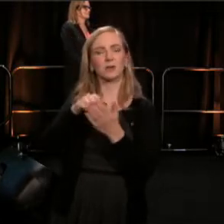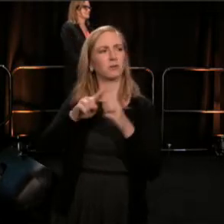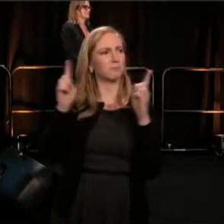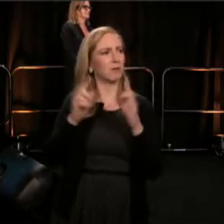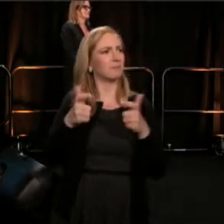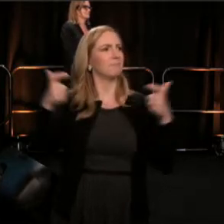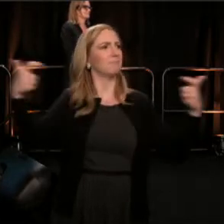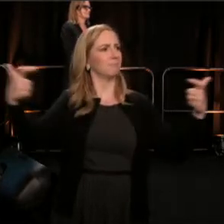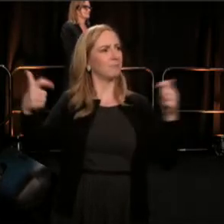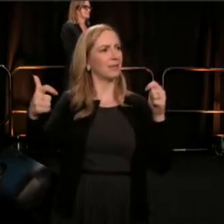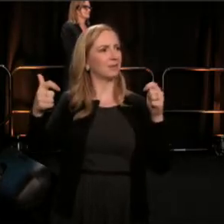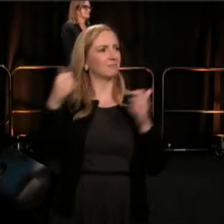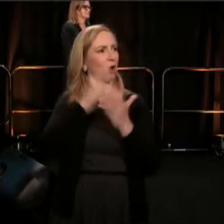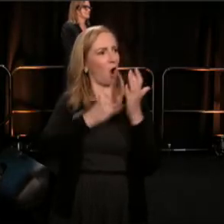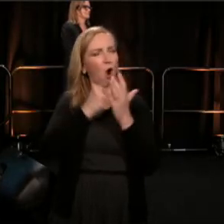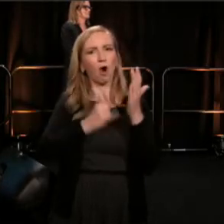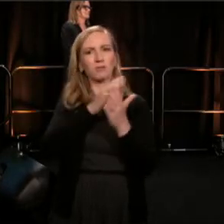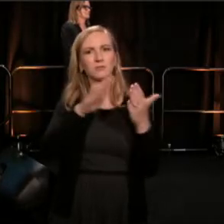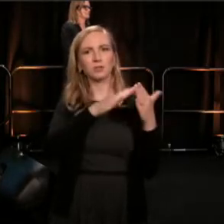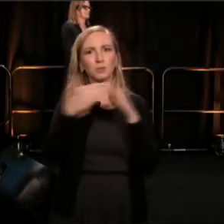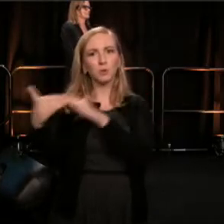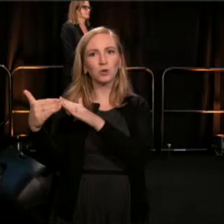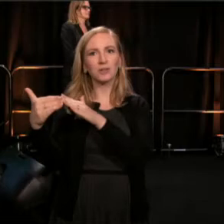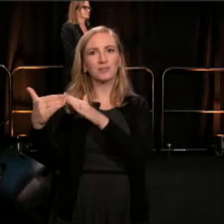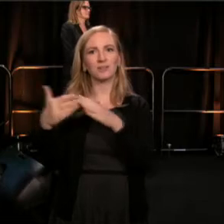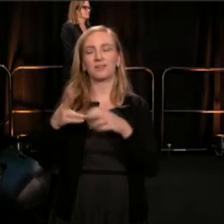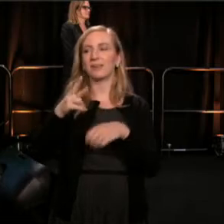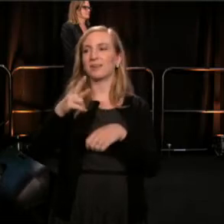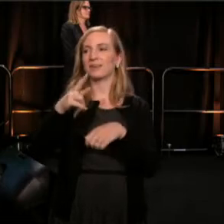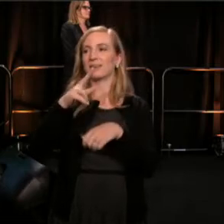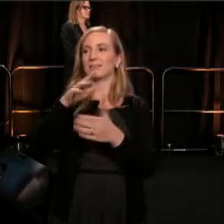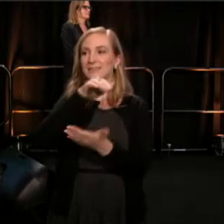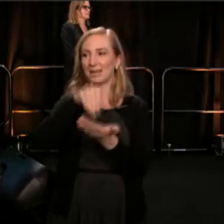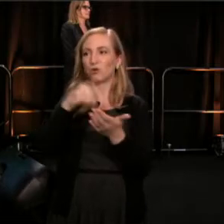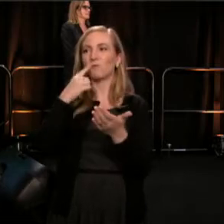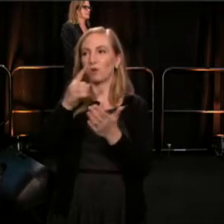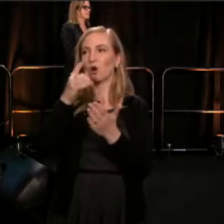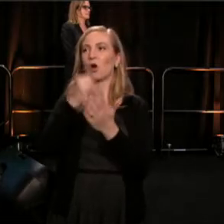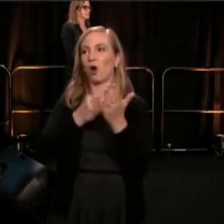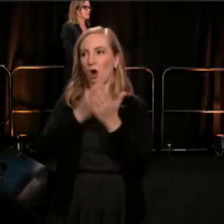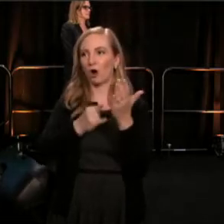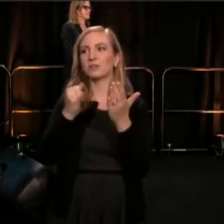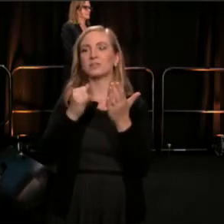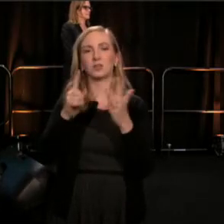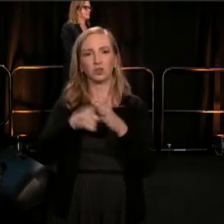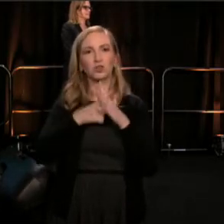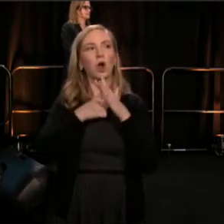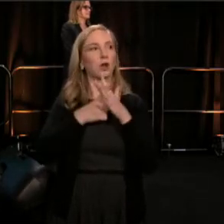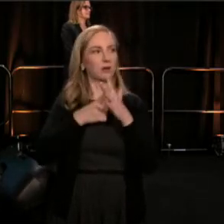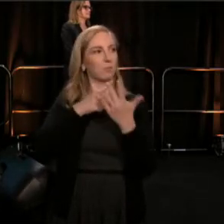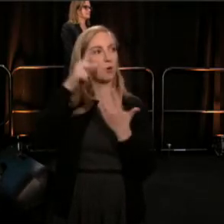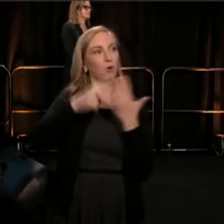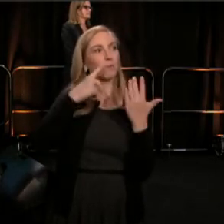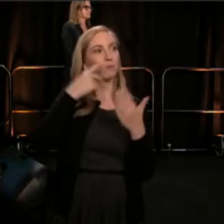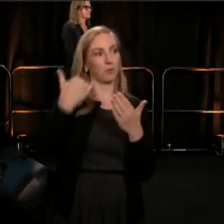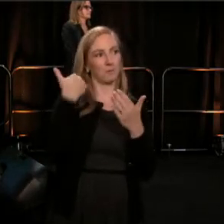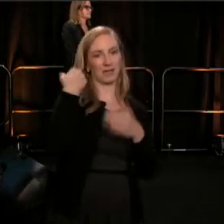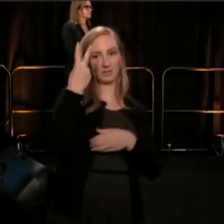The national center for arts research started a new arts vibrancy index in the past two years. And for two years running, the greater DC area